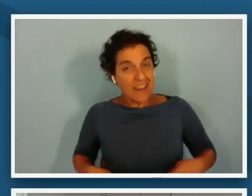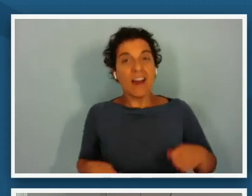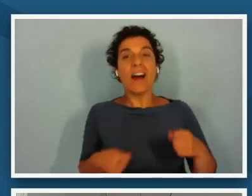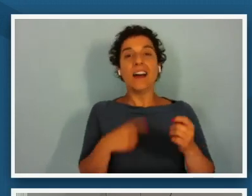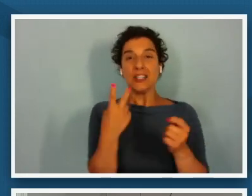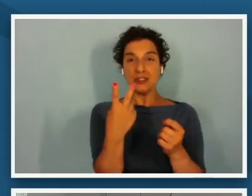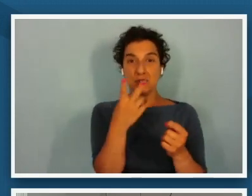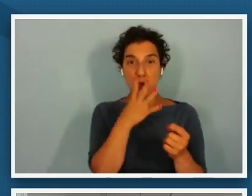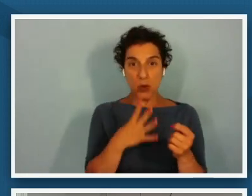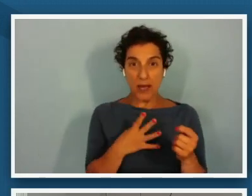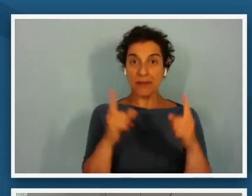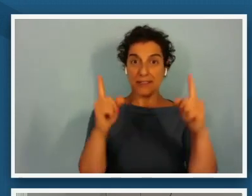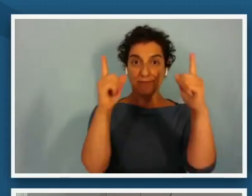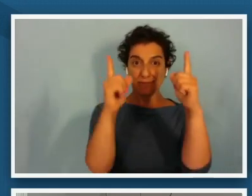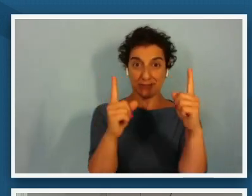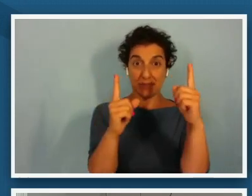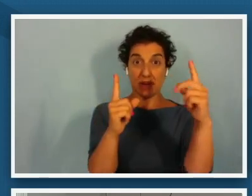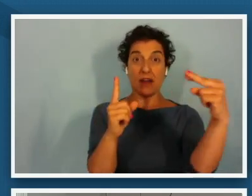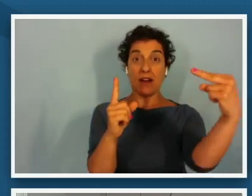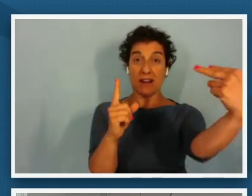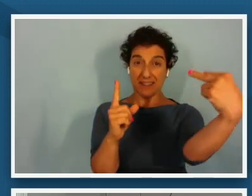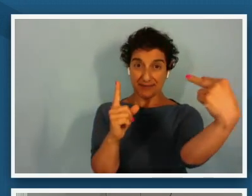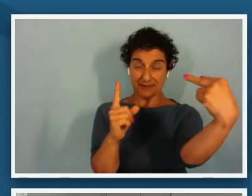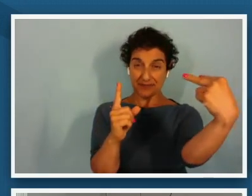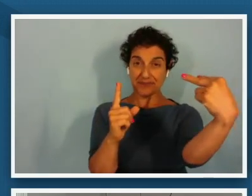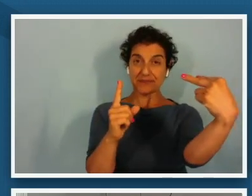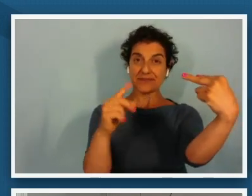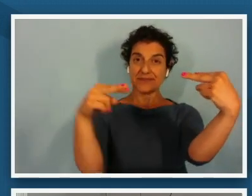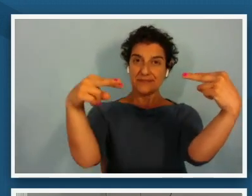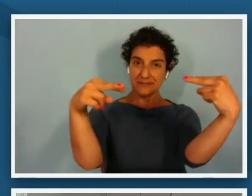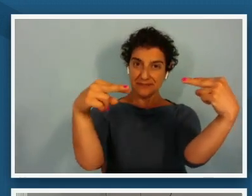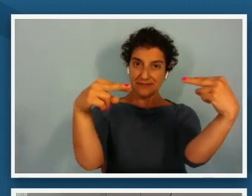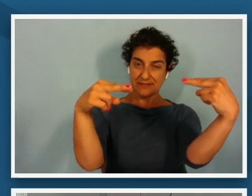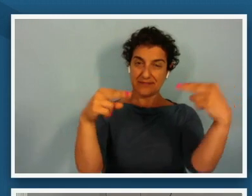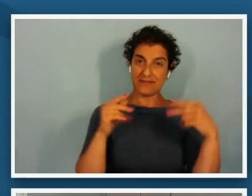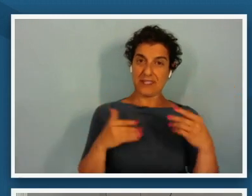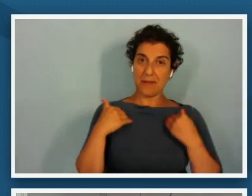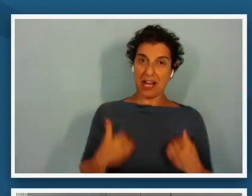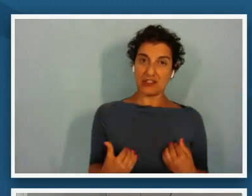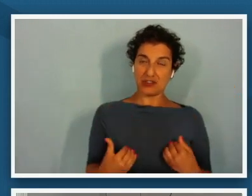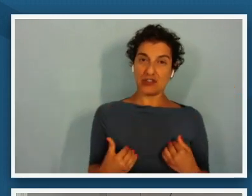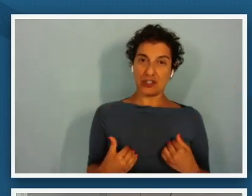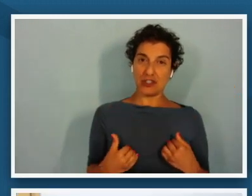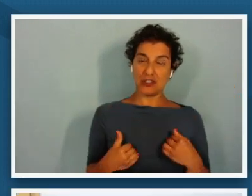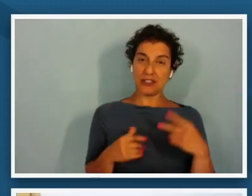noticing two different kinds of um of